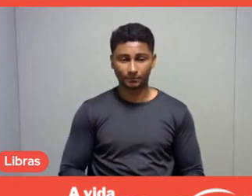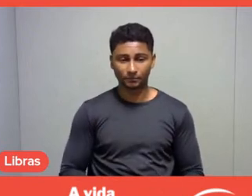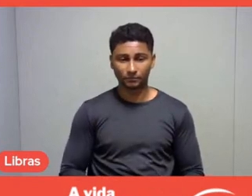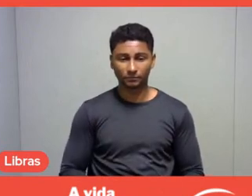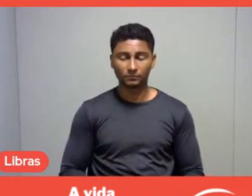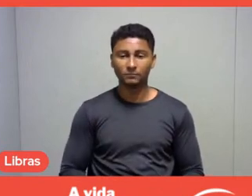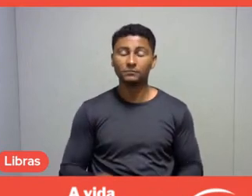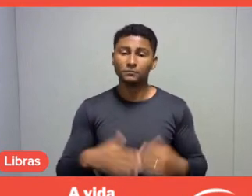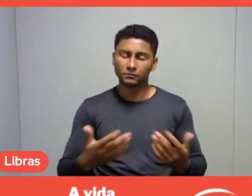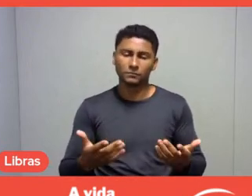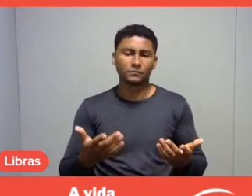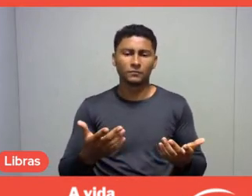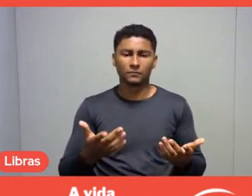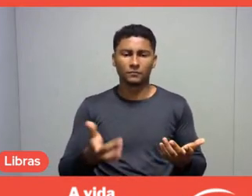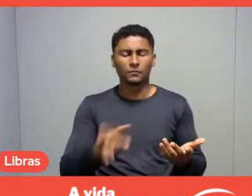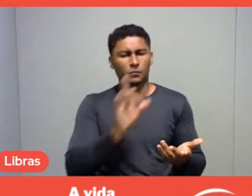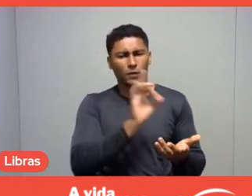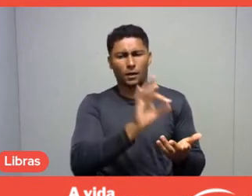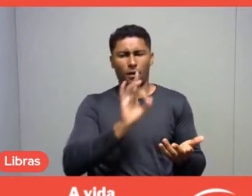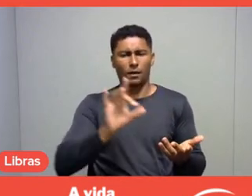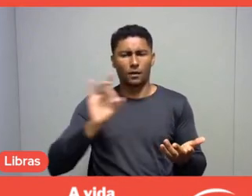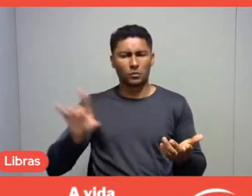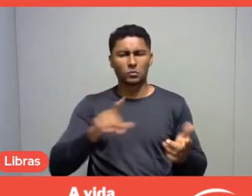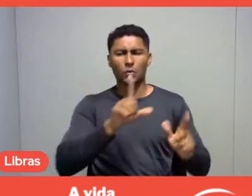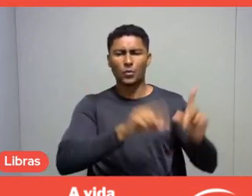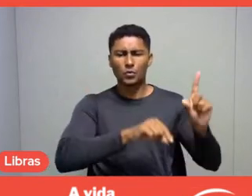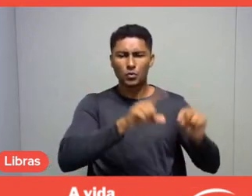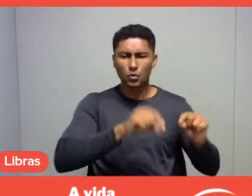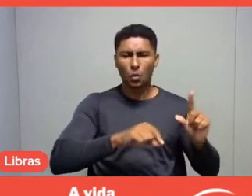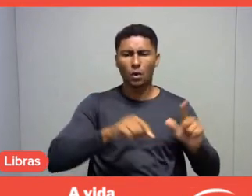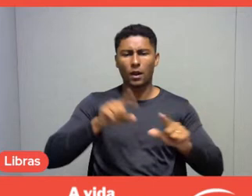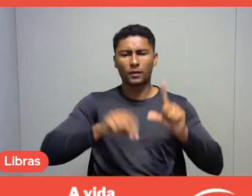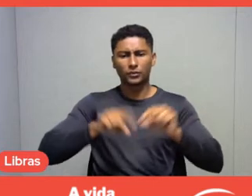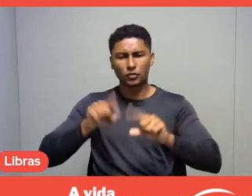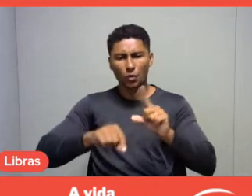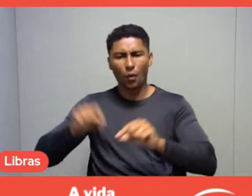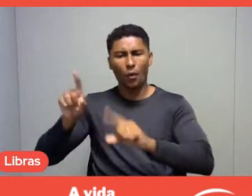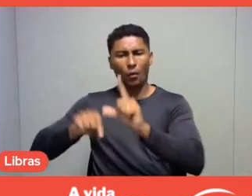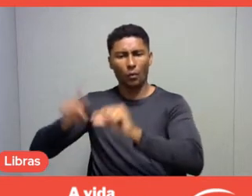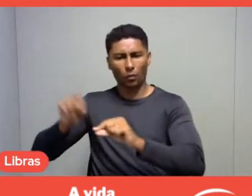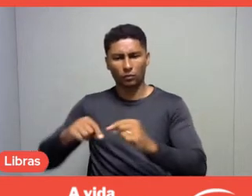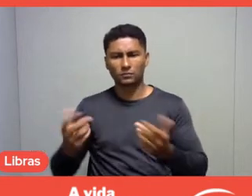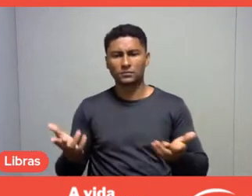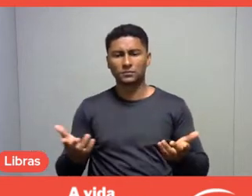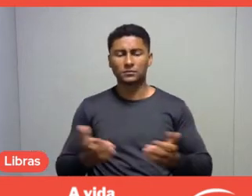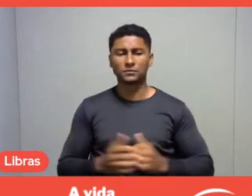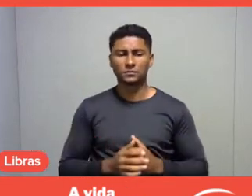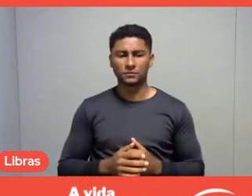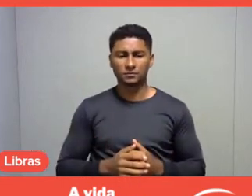preferences, expectations, they are in fact personal choices.